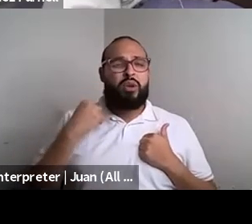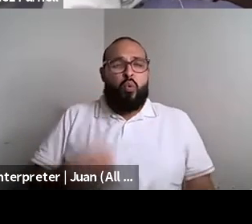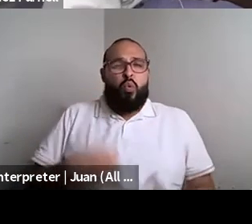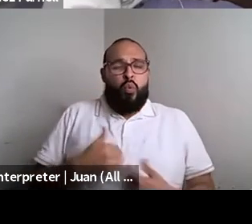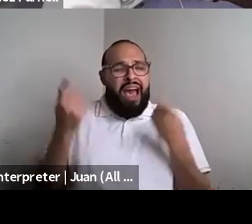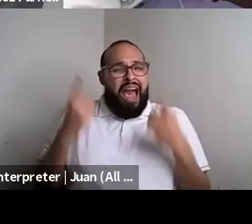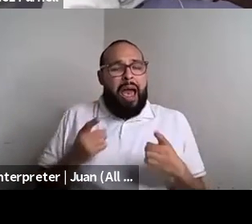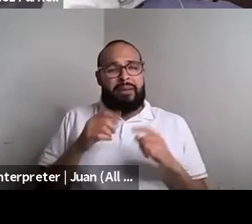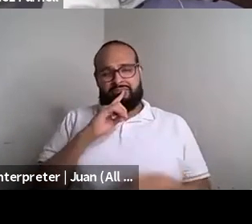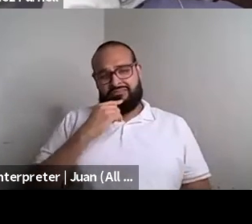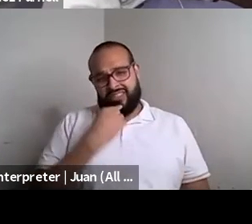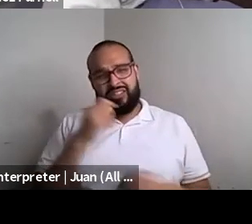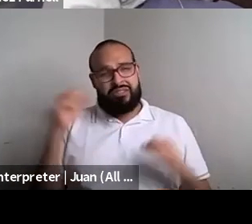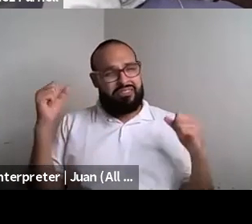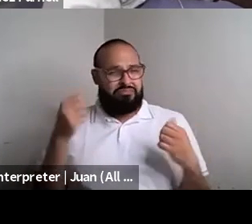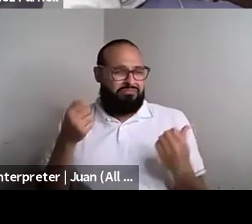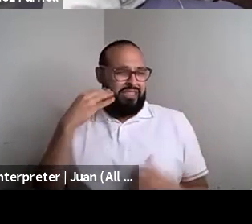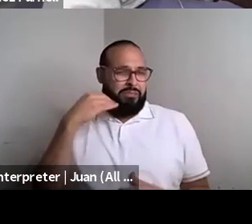Randa Jarrar she/they: Very excited about it. Um, Yeah.